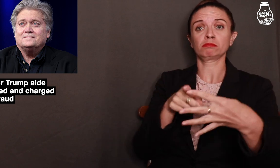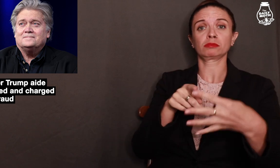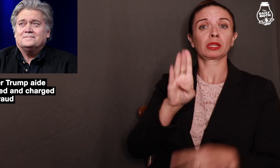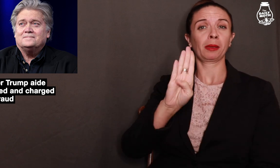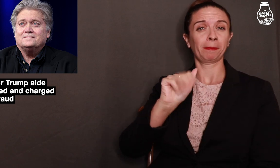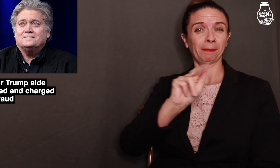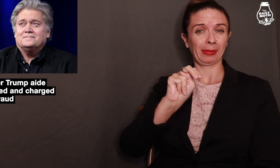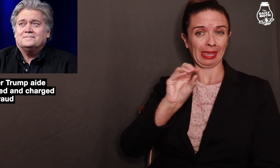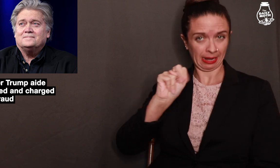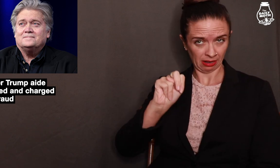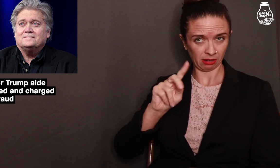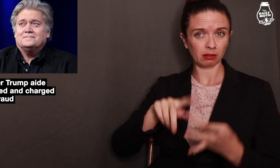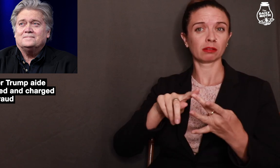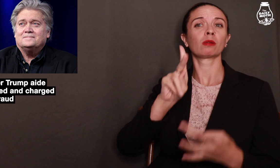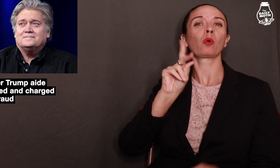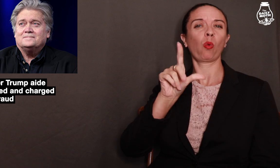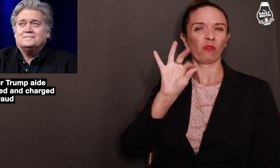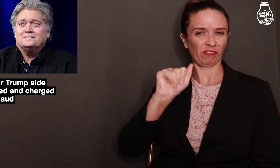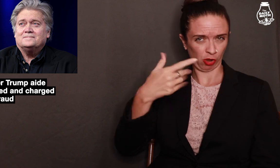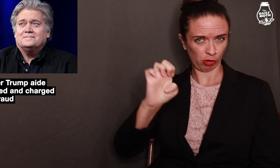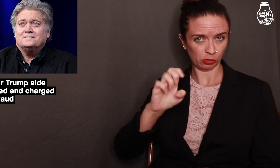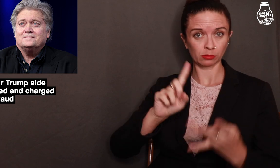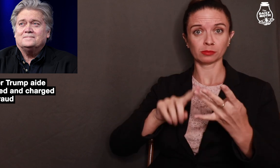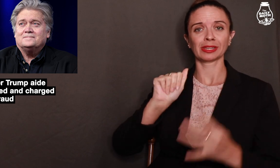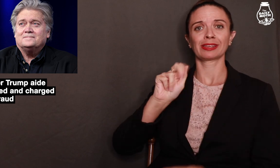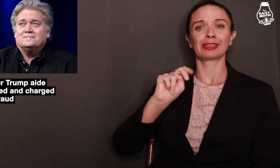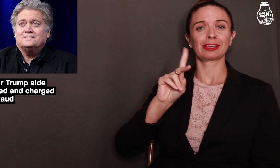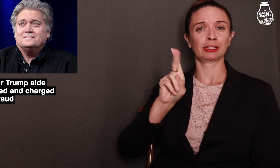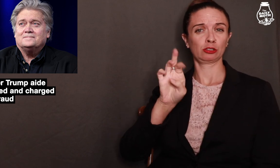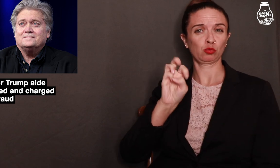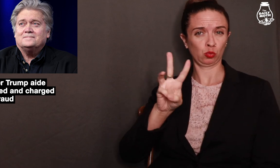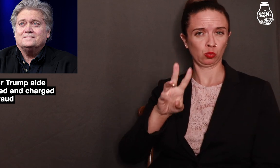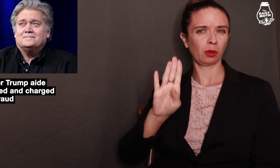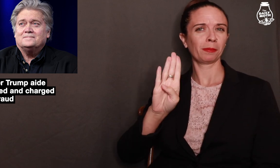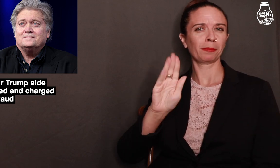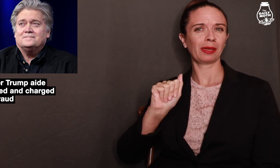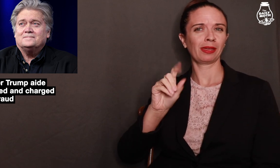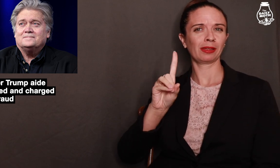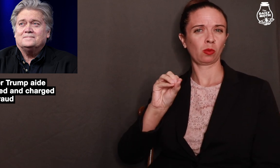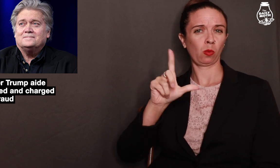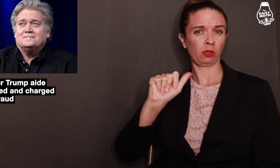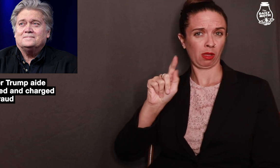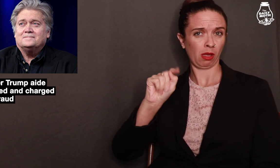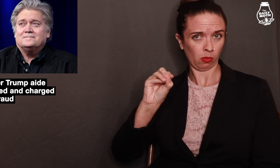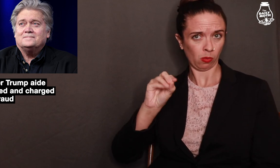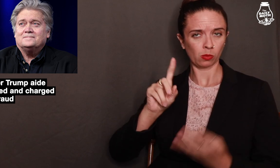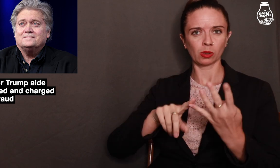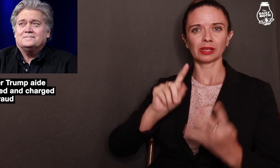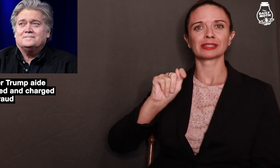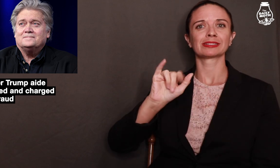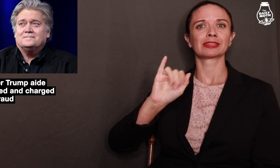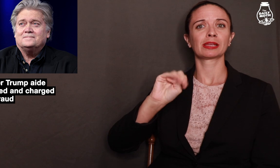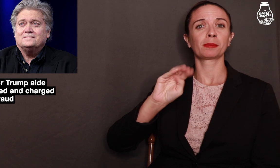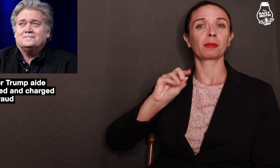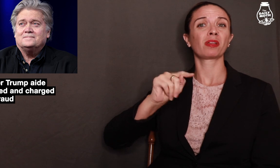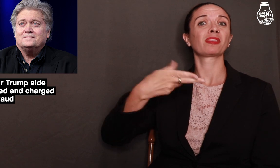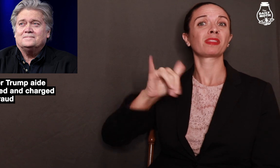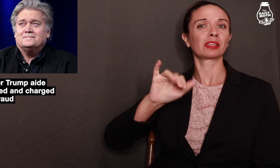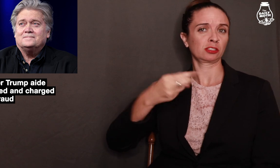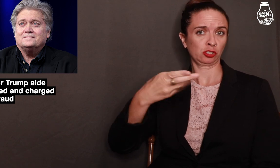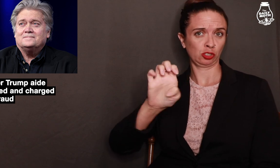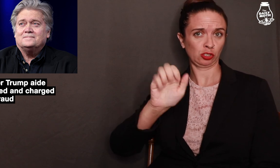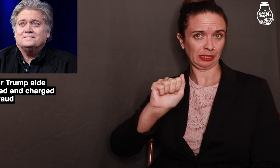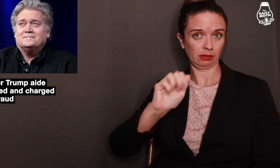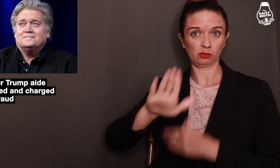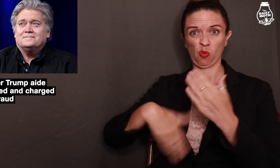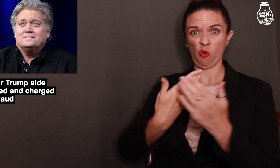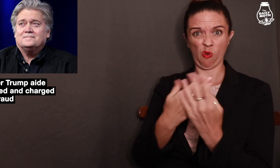Bannon, Kolfage, Andrew Badolato, and Timothy Shea.